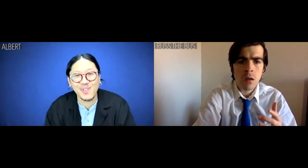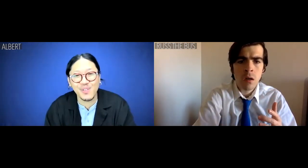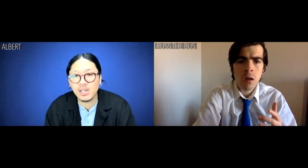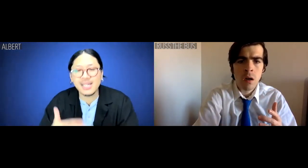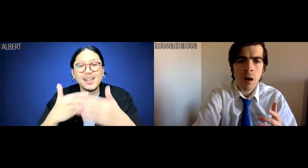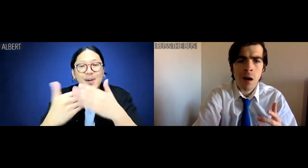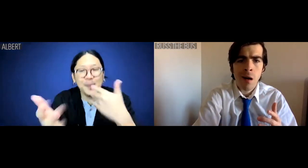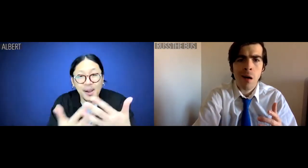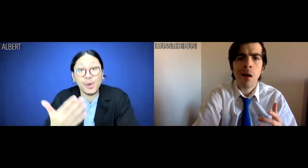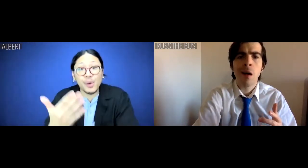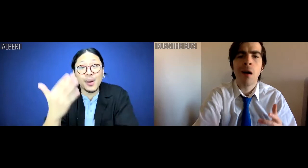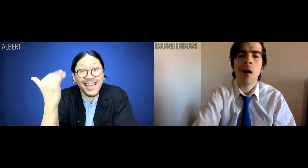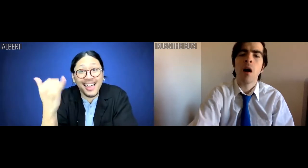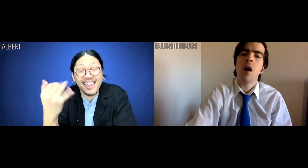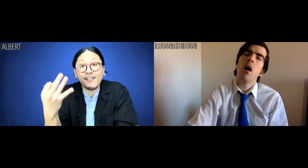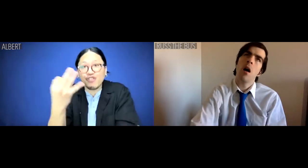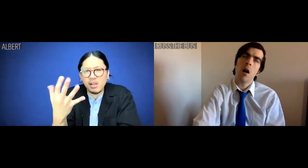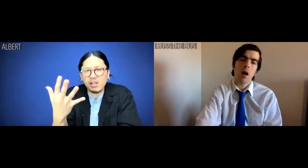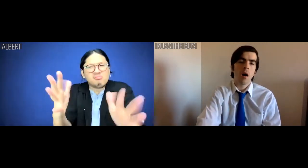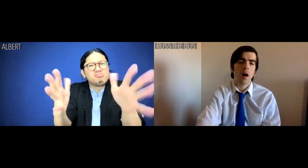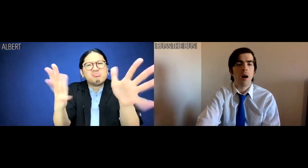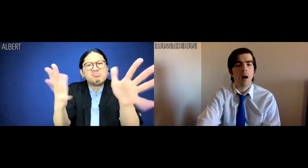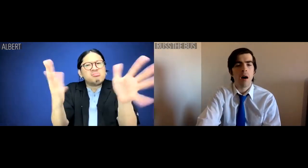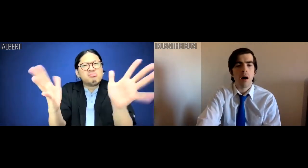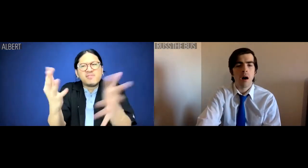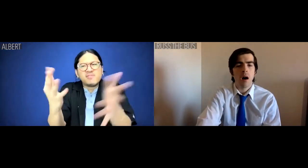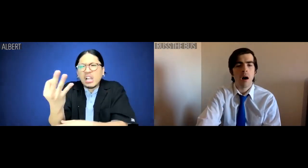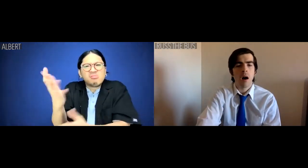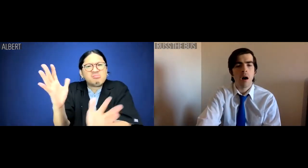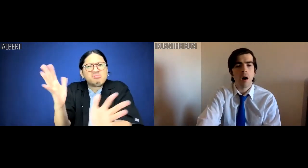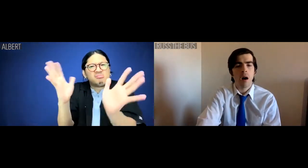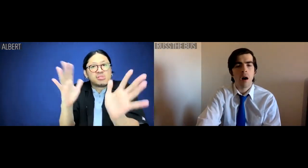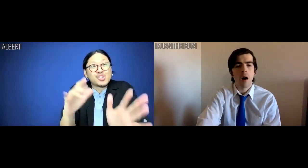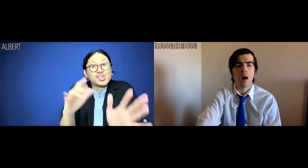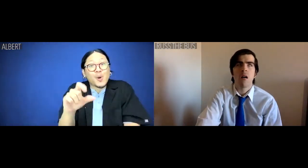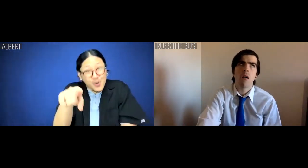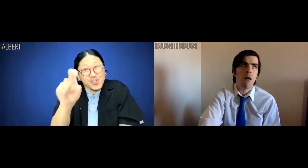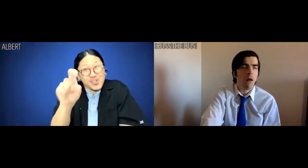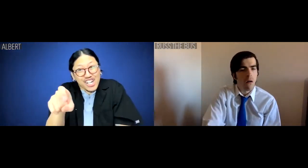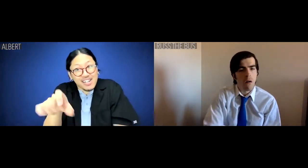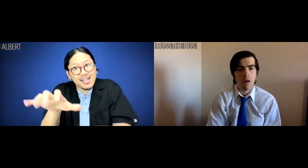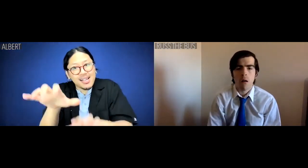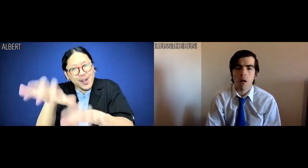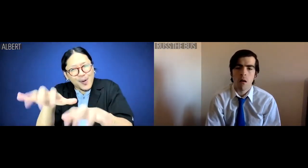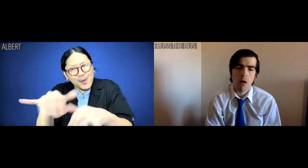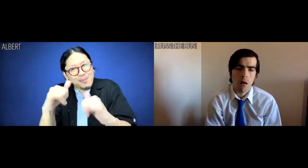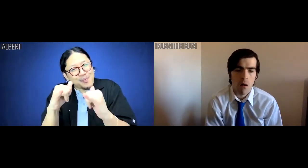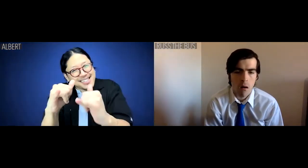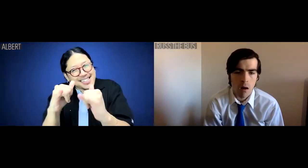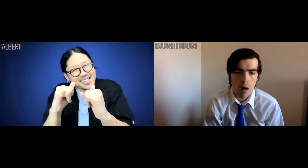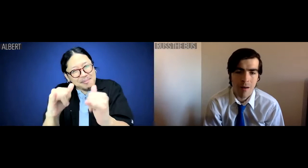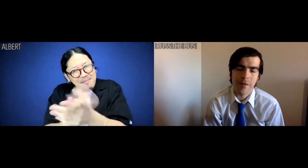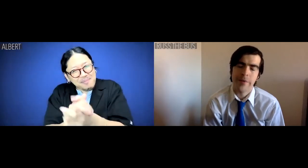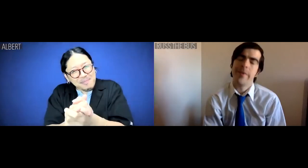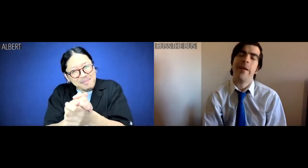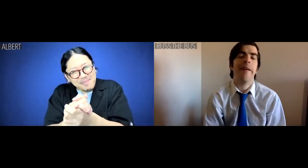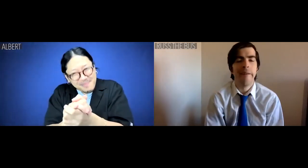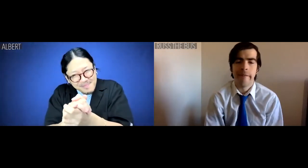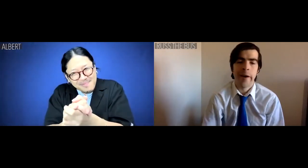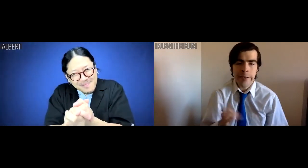It doesn't matter because Friday is Friday so you should have been coding as I have.